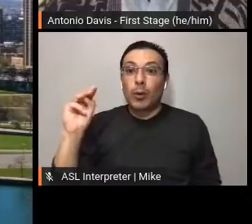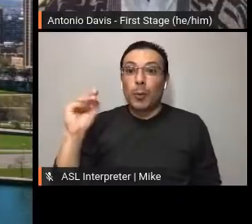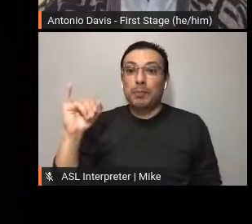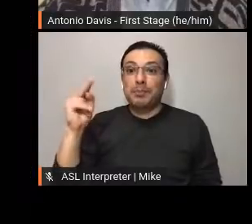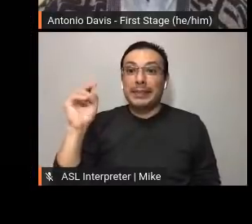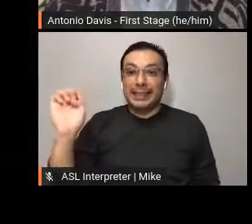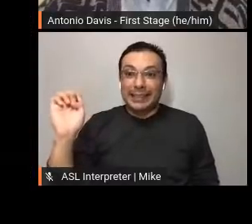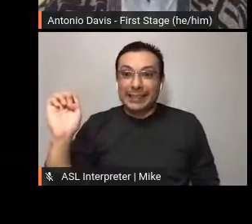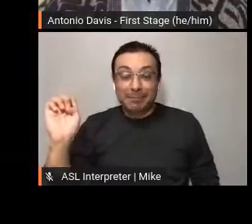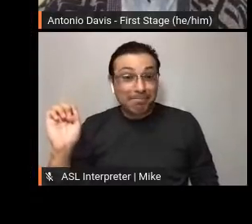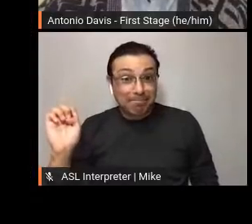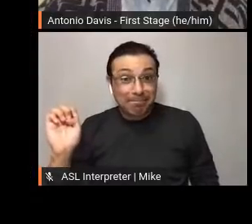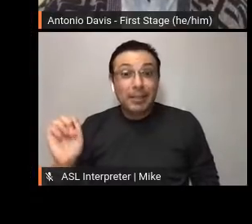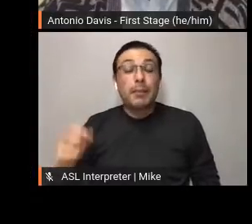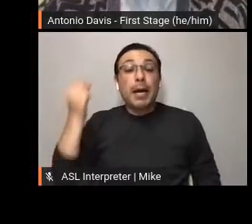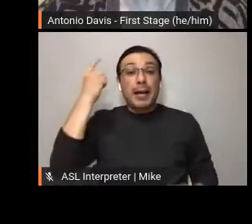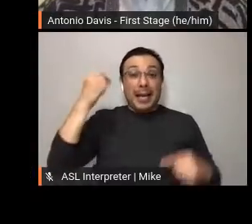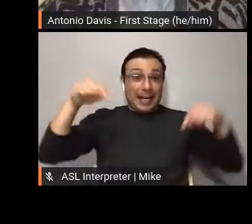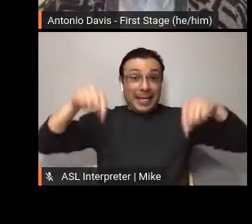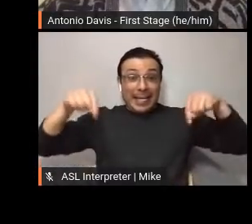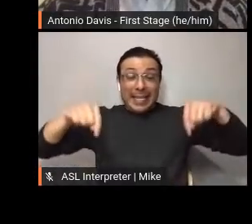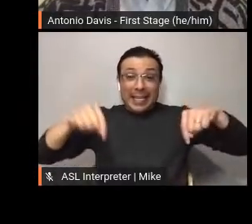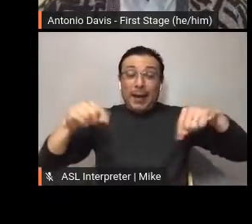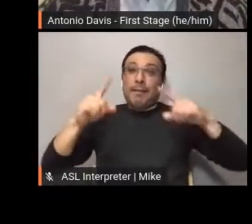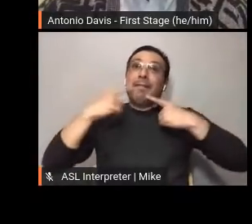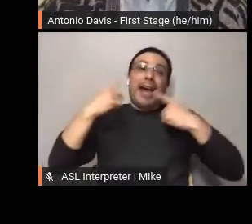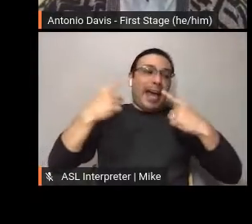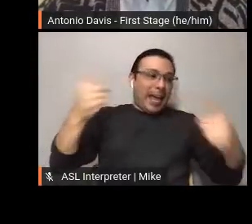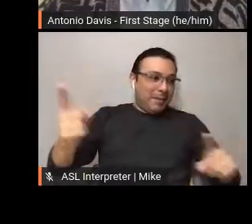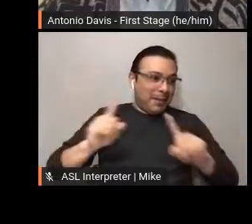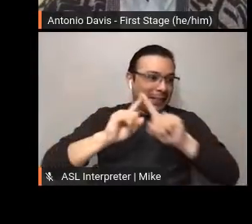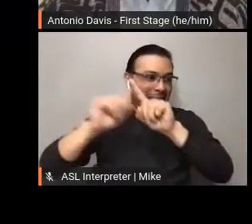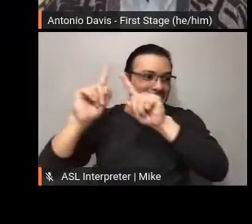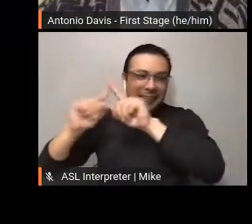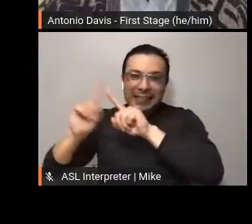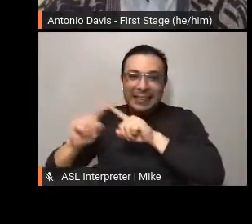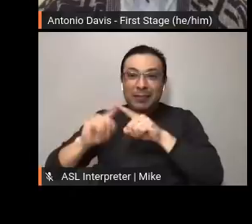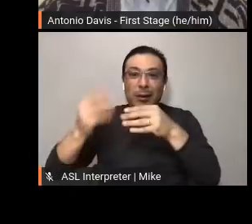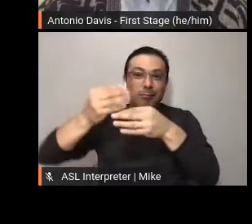Giannis Antetokounmpo, and one of America's most vibrant art ecosystems.